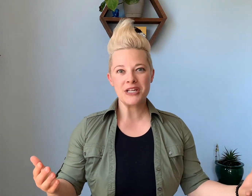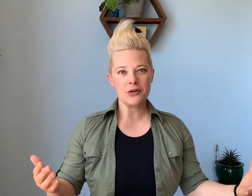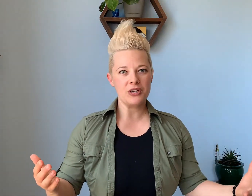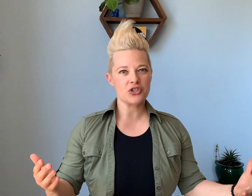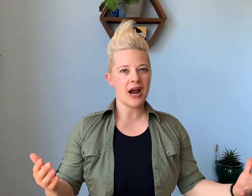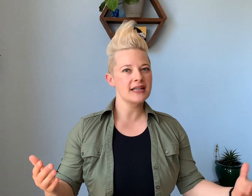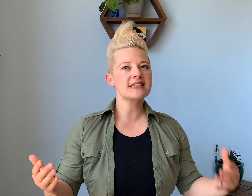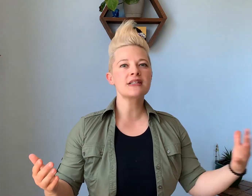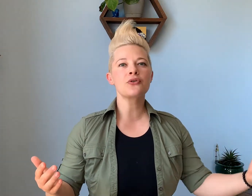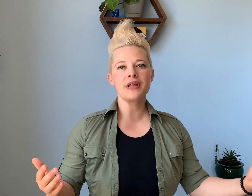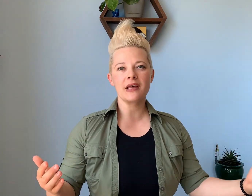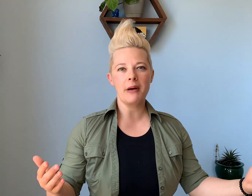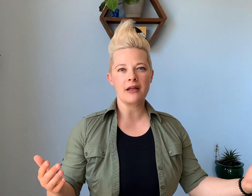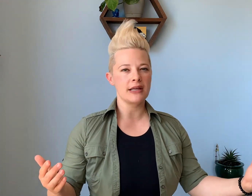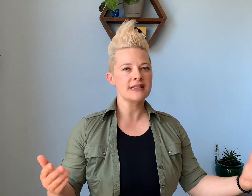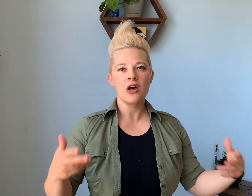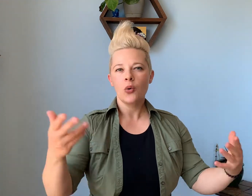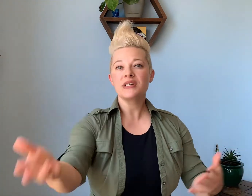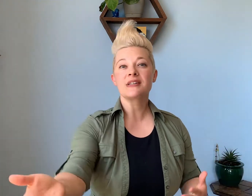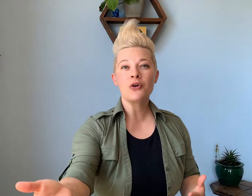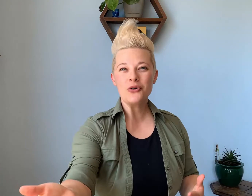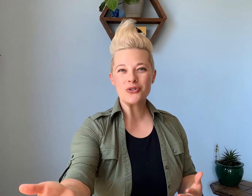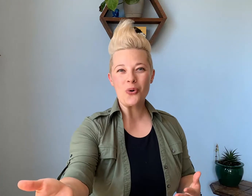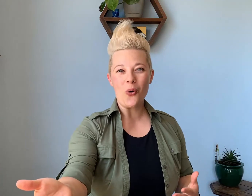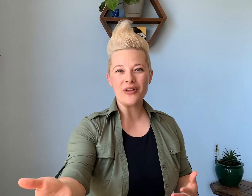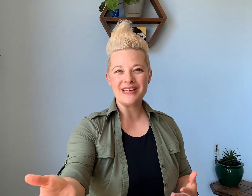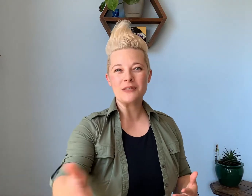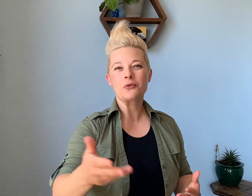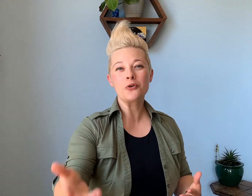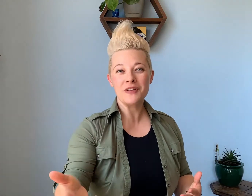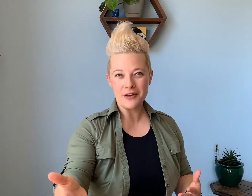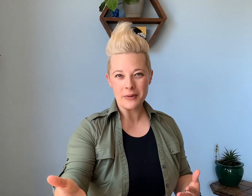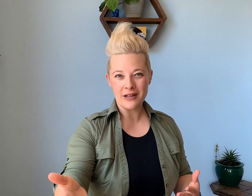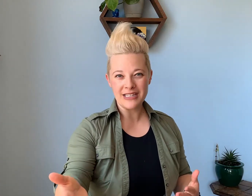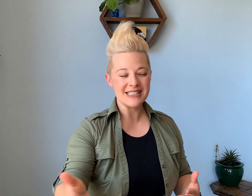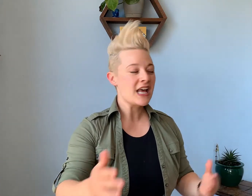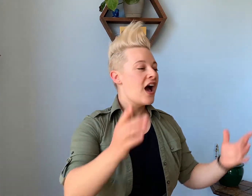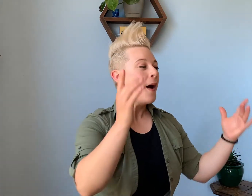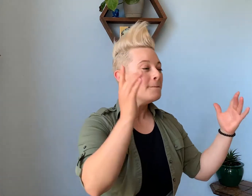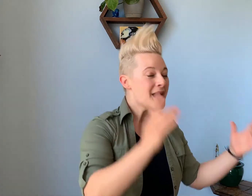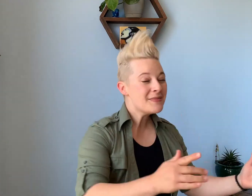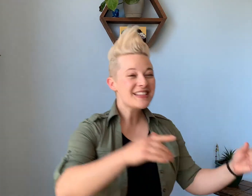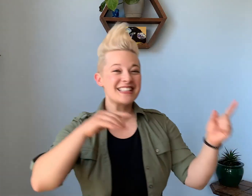that we tried a single leg balance with someone whose goal is improving their balance. Maybe the